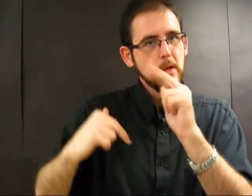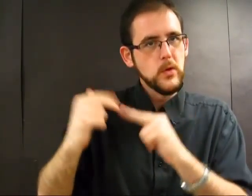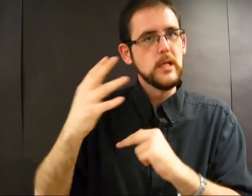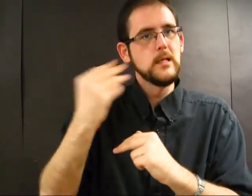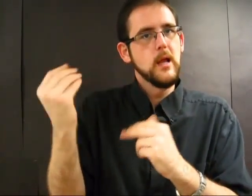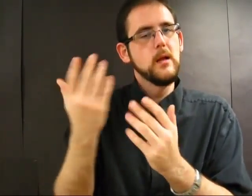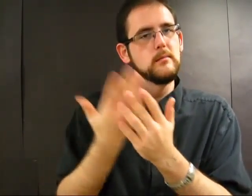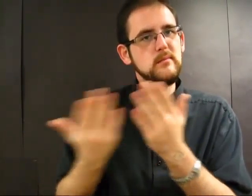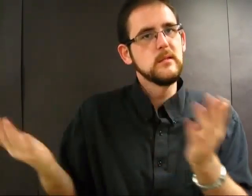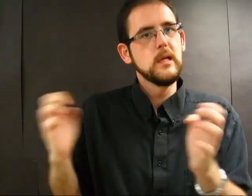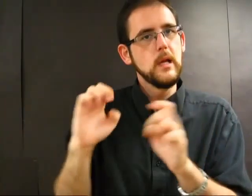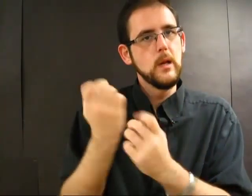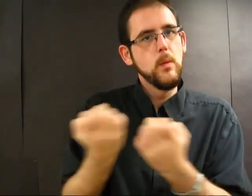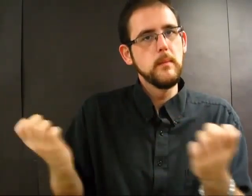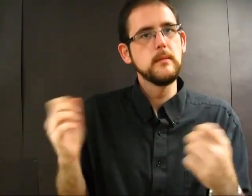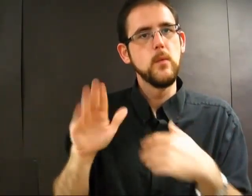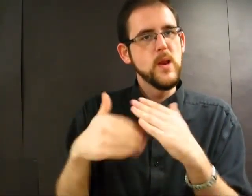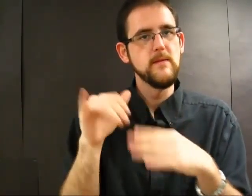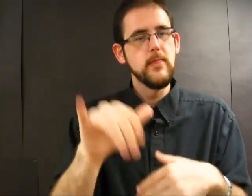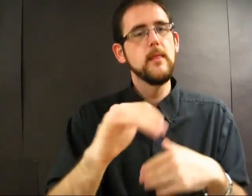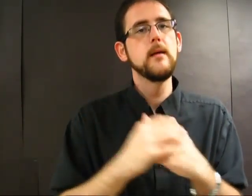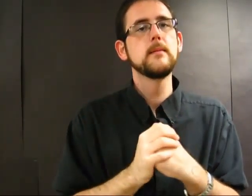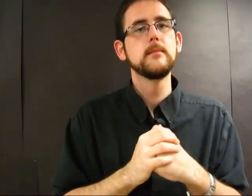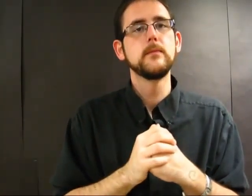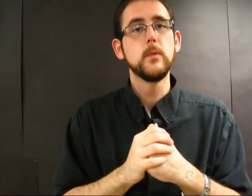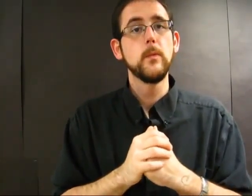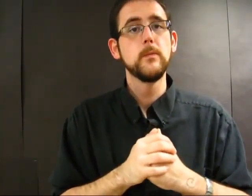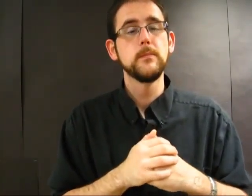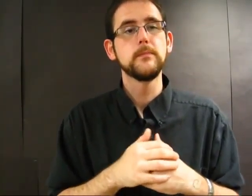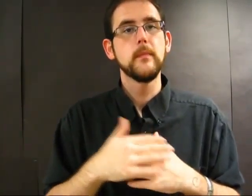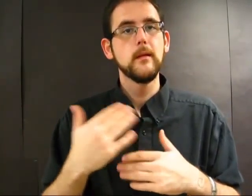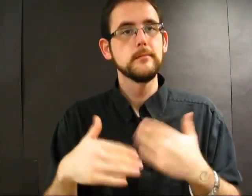buildings, equipments, and the like.